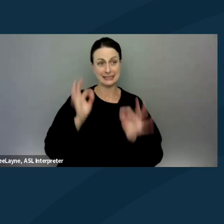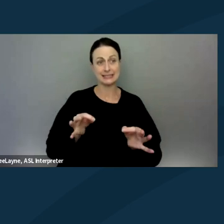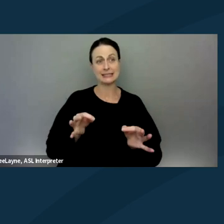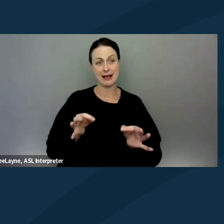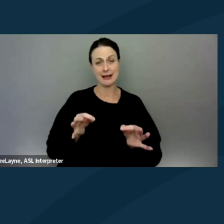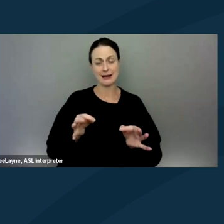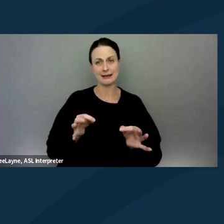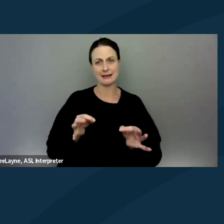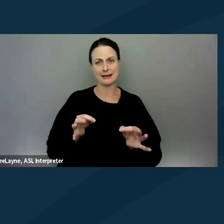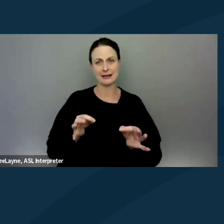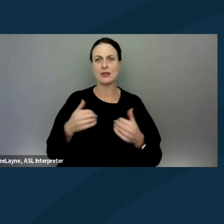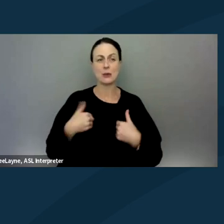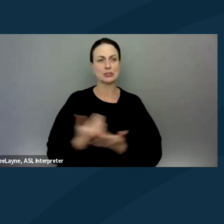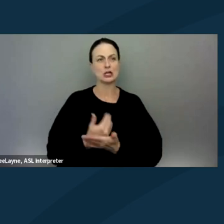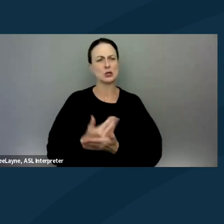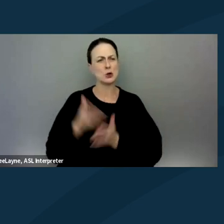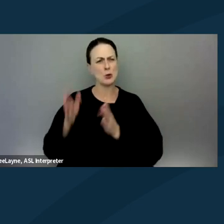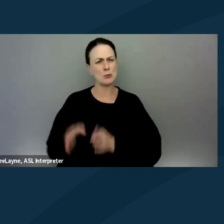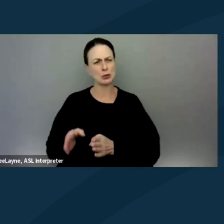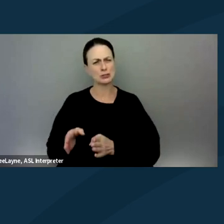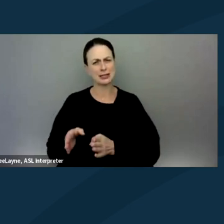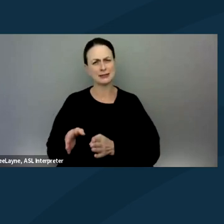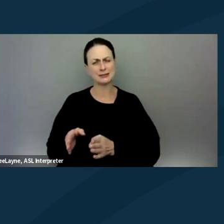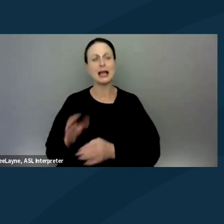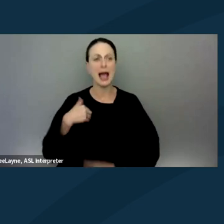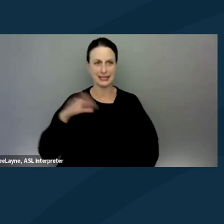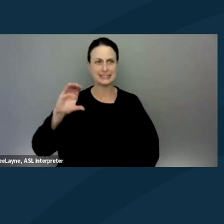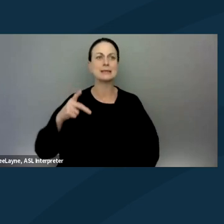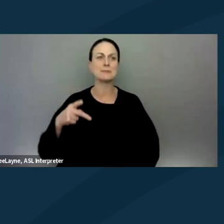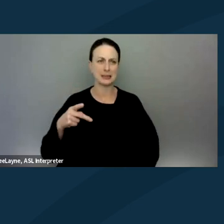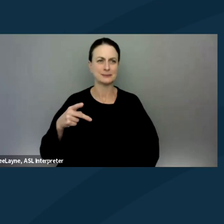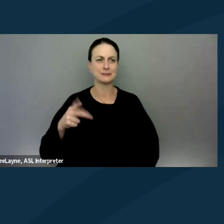There was a new person who had cerebral palsy who accidentally kicked him.